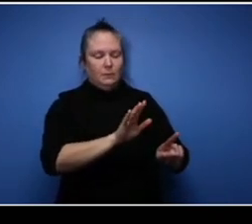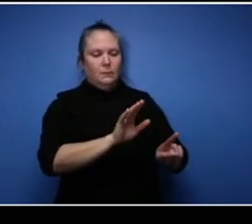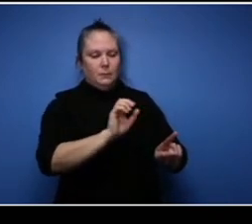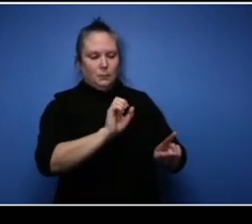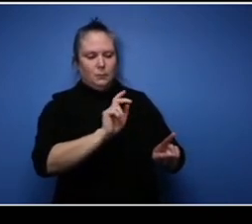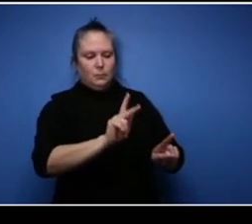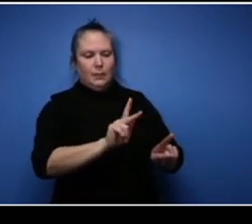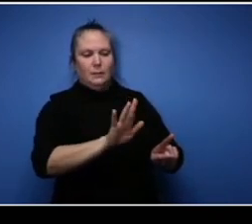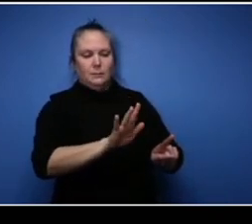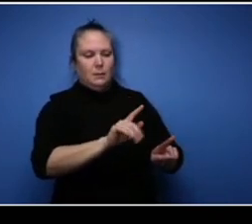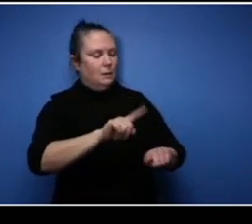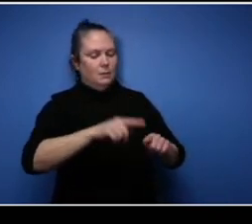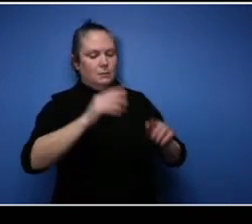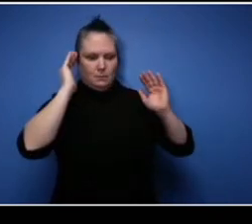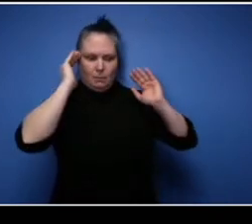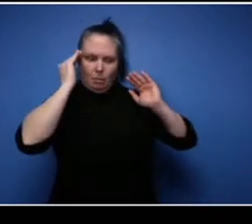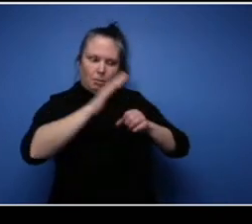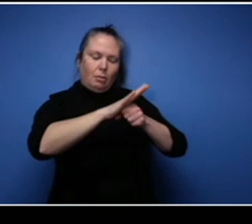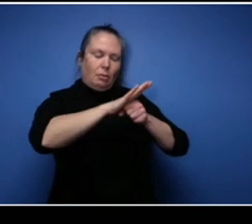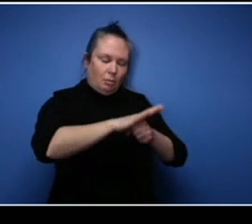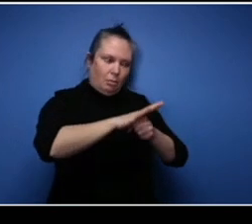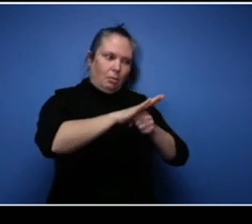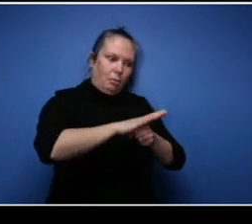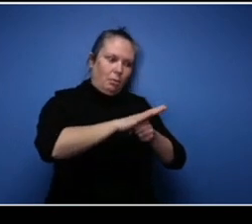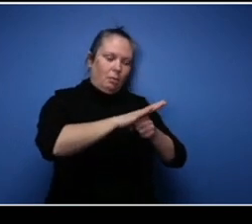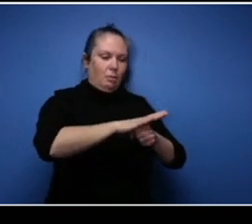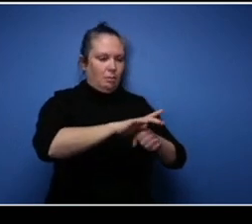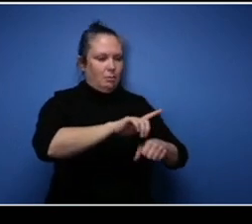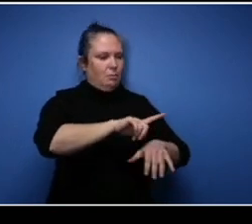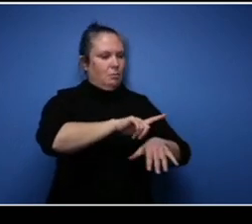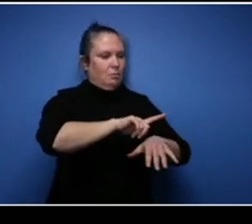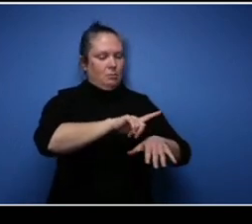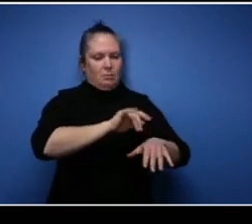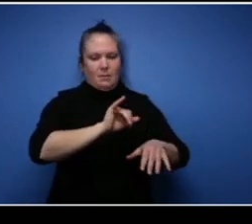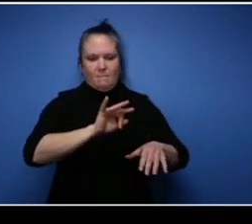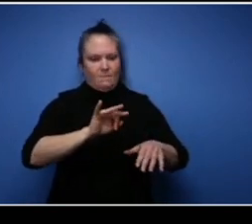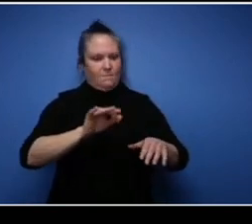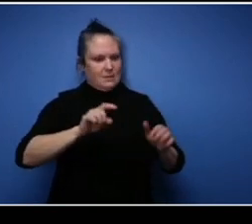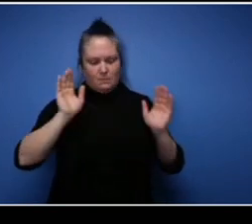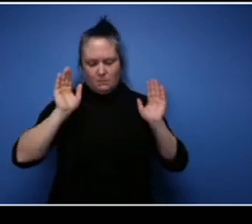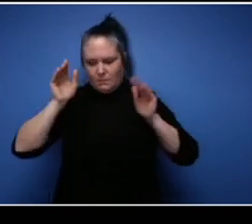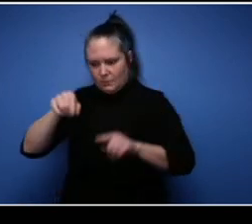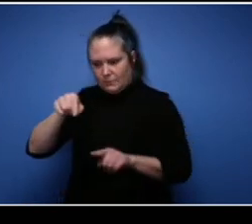over what is that hand in front of you versus you know how you're going to deal with it